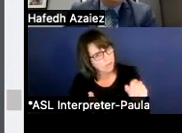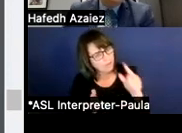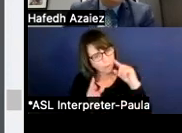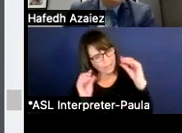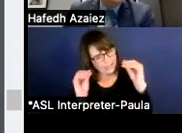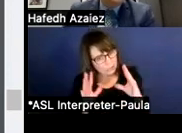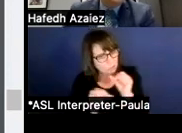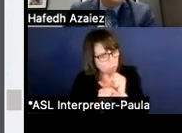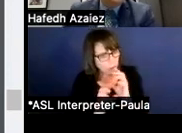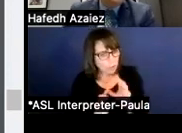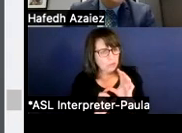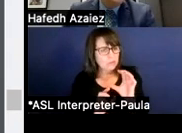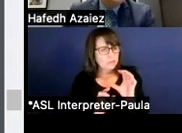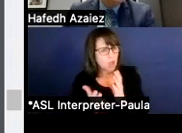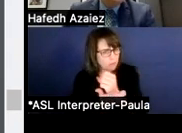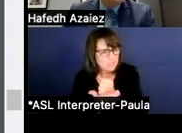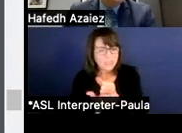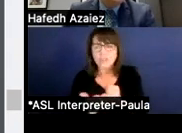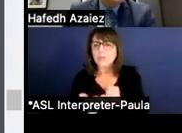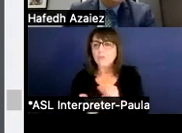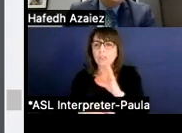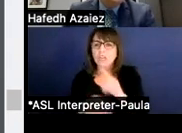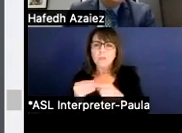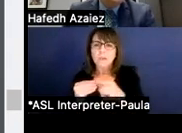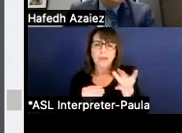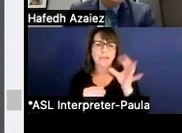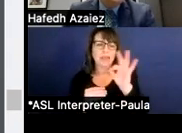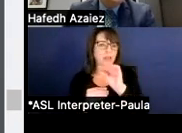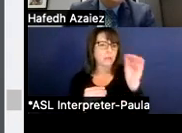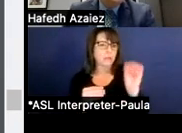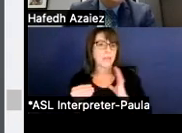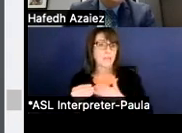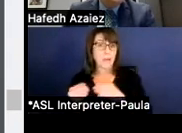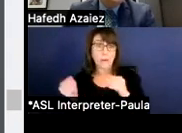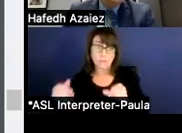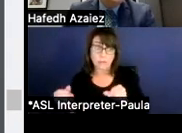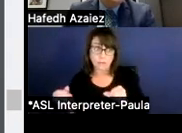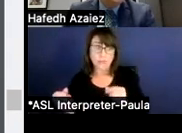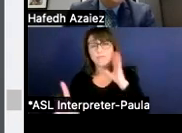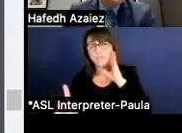we talked a little bit earlier about how 89% of our expenditures is in payroll.